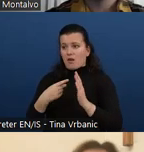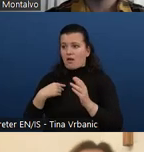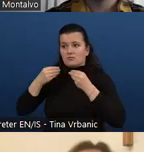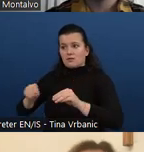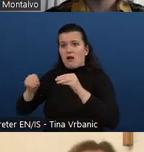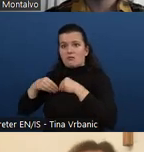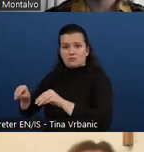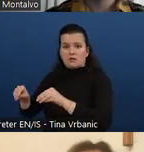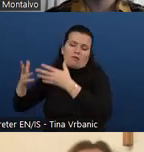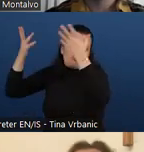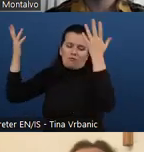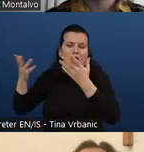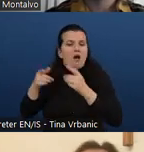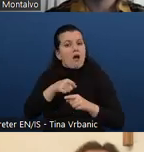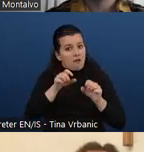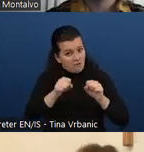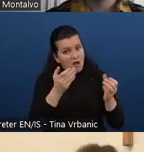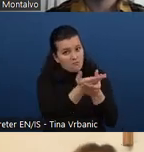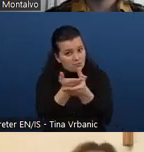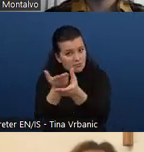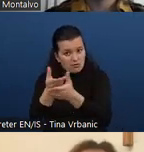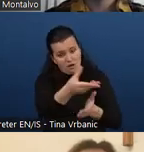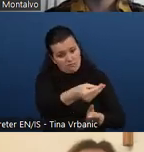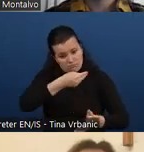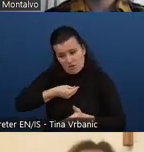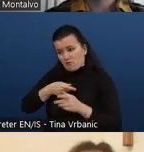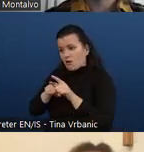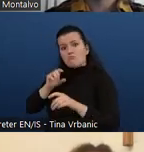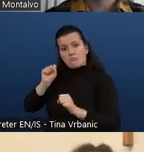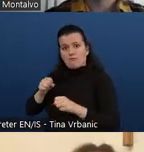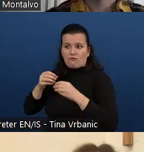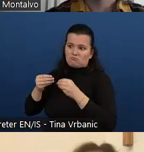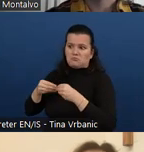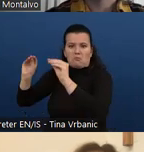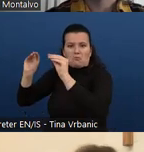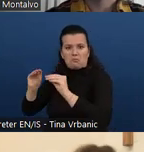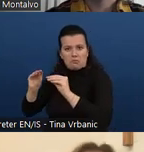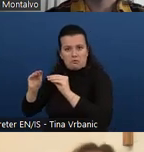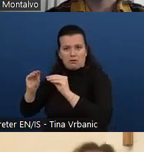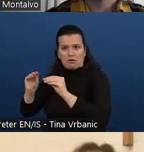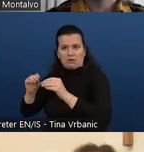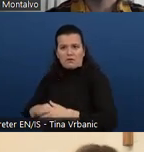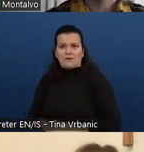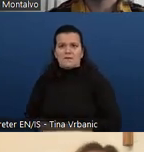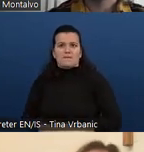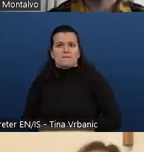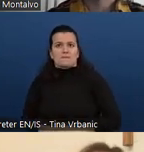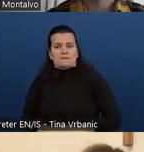and services. That's the idea that anyone >> DANIEL MONTALVO: Anyone can use it, but they need to acknowledge that this is from WAI.